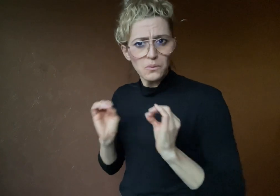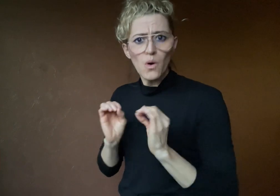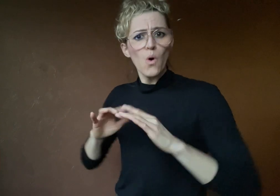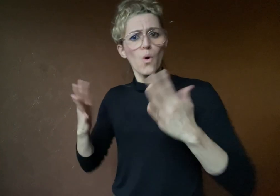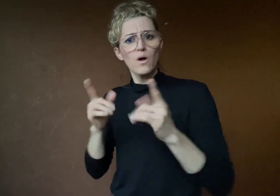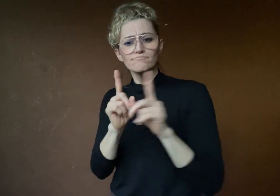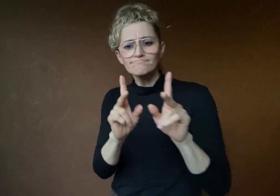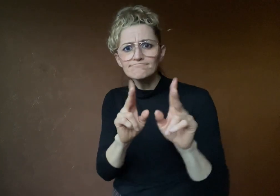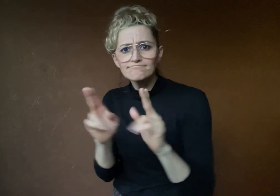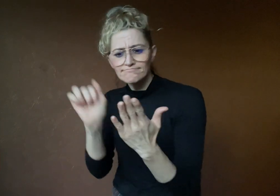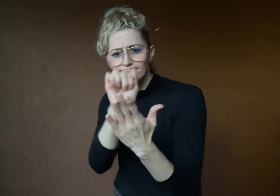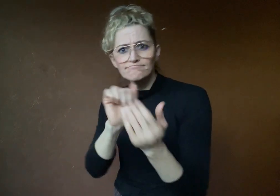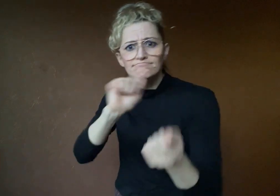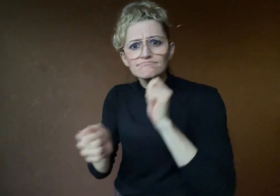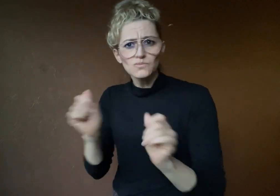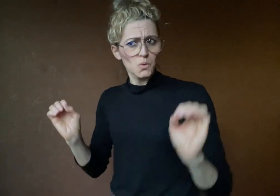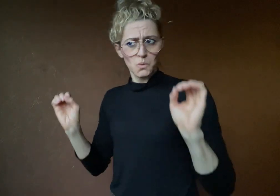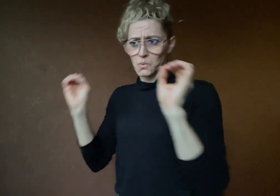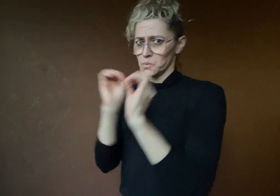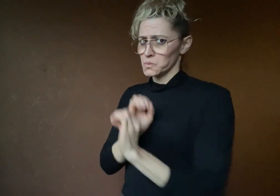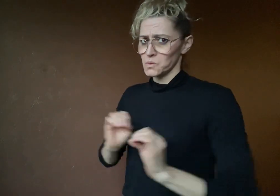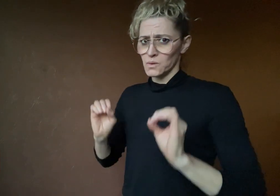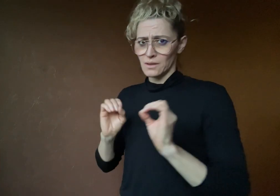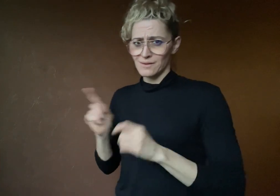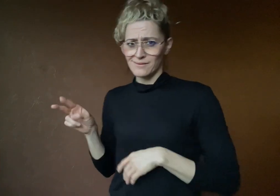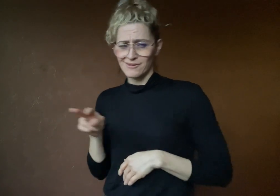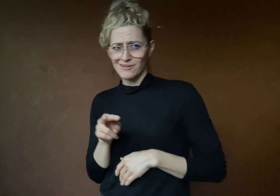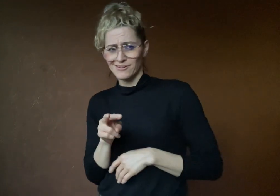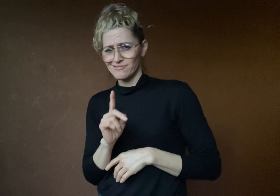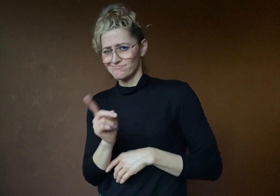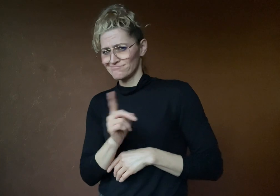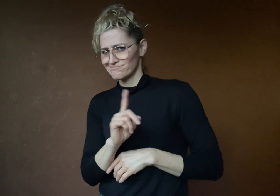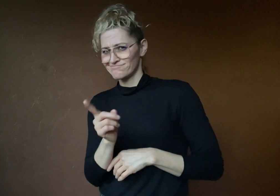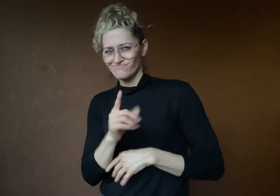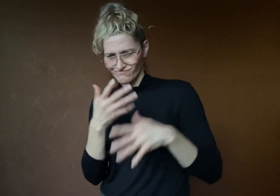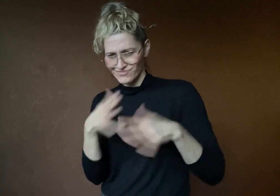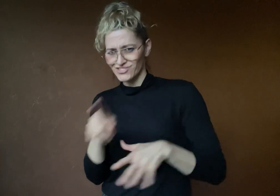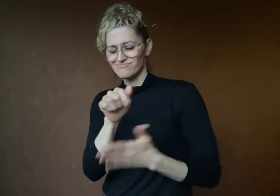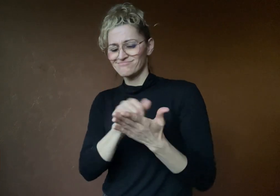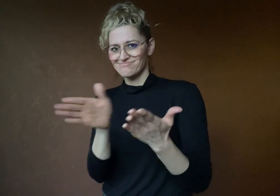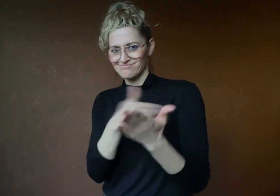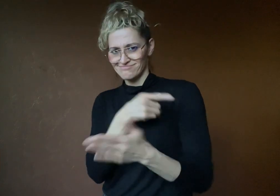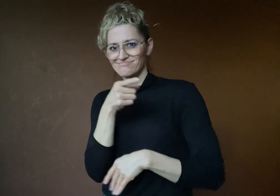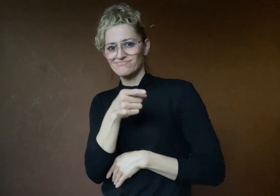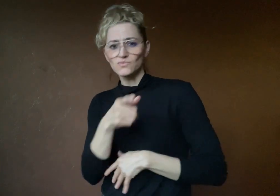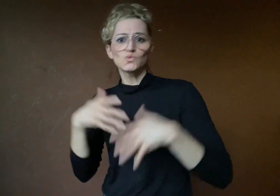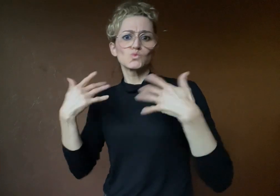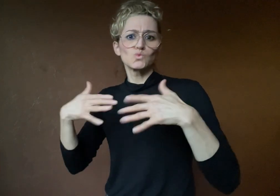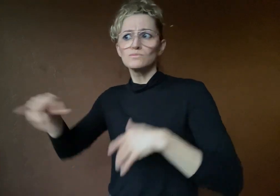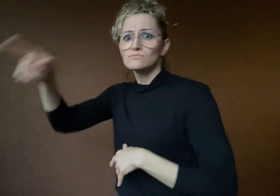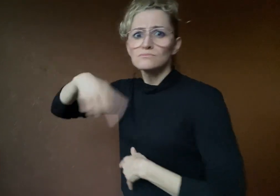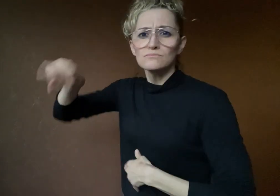were used. There was lots of support from TikTok users,